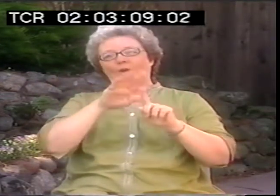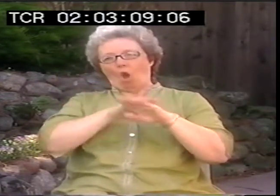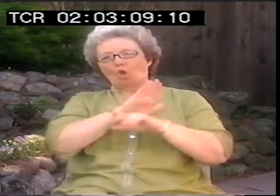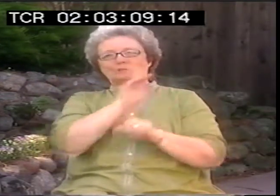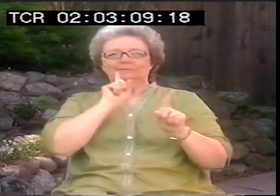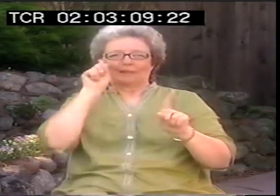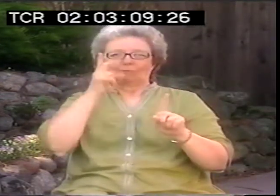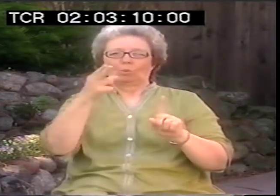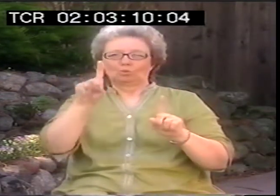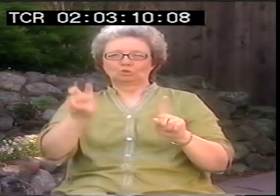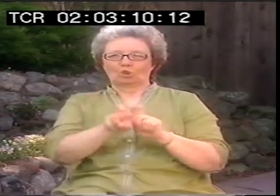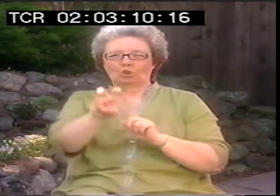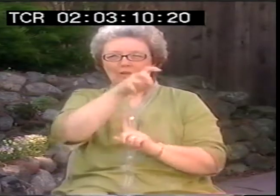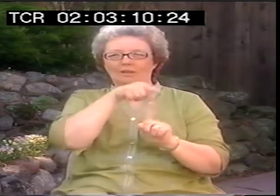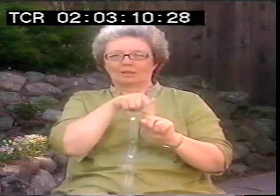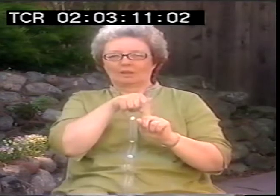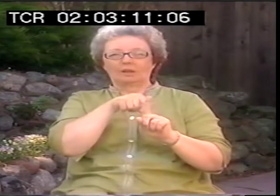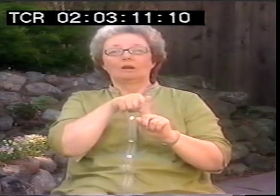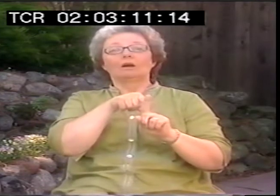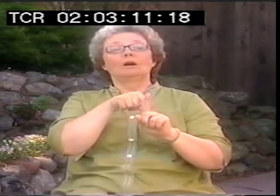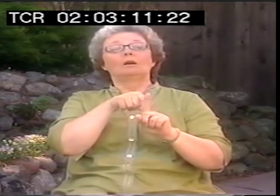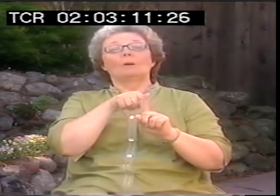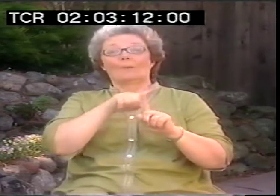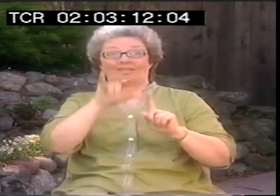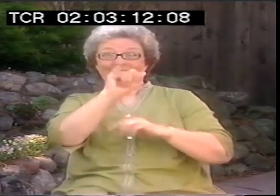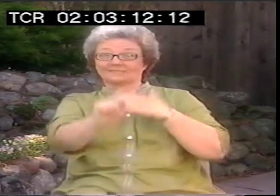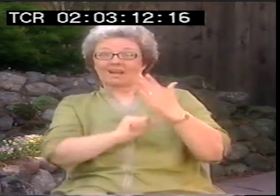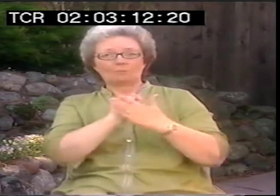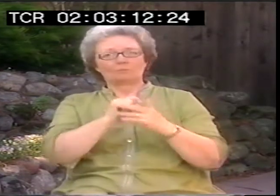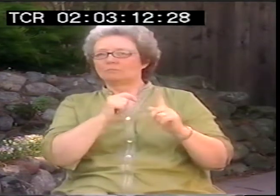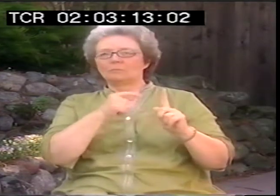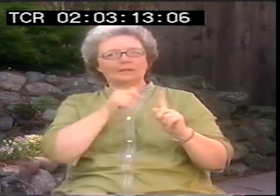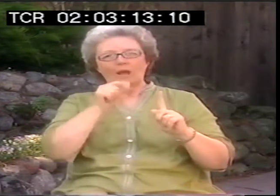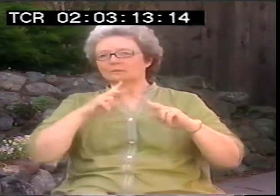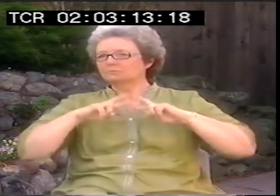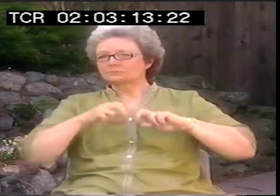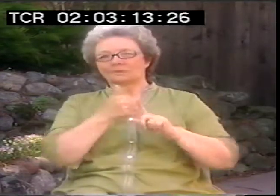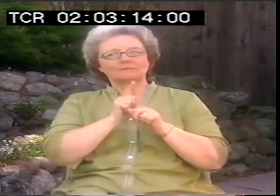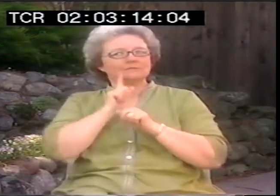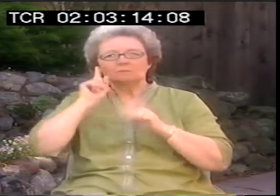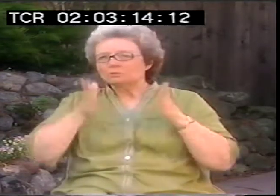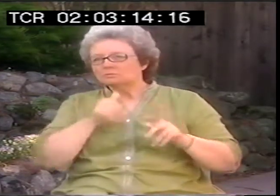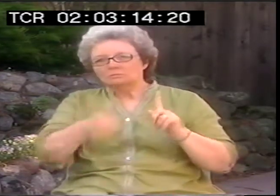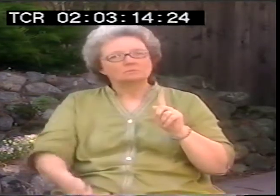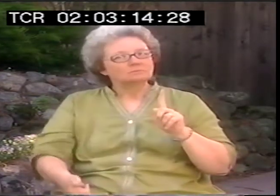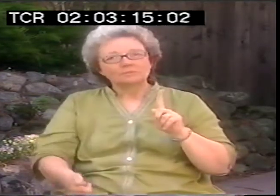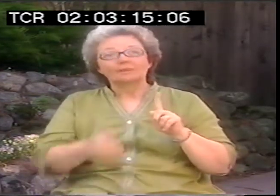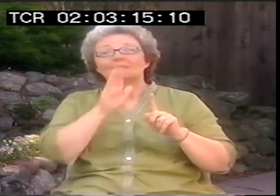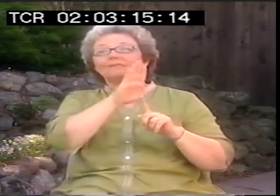I would explain now to Peter that I saw at that time that he wasn't necessarily engaged